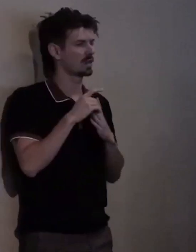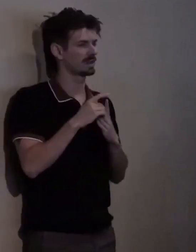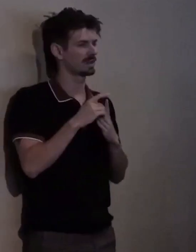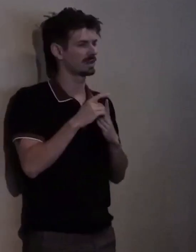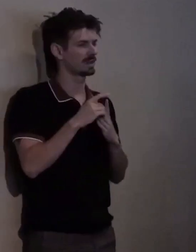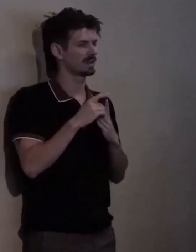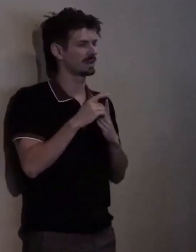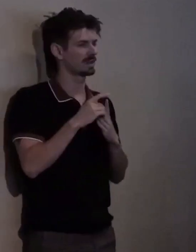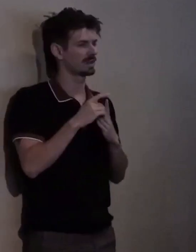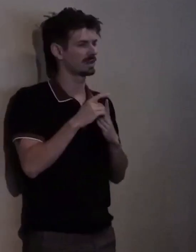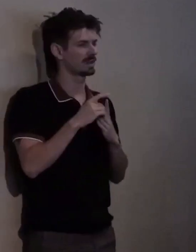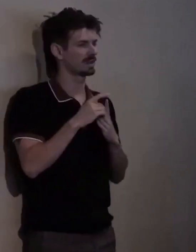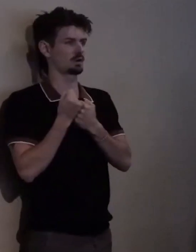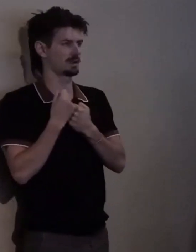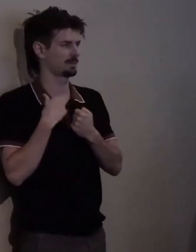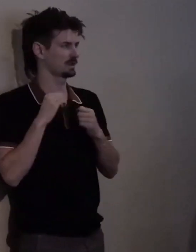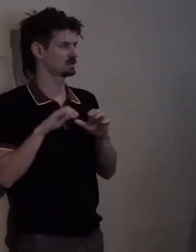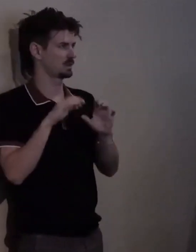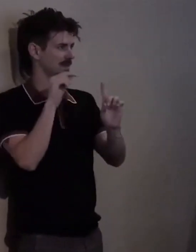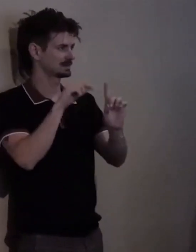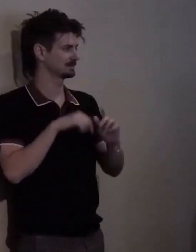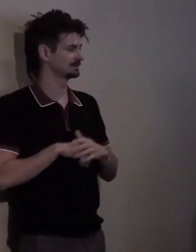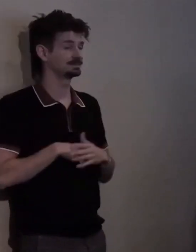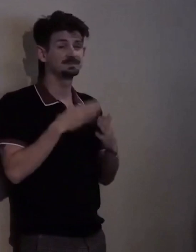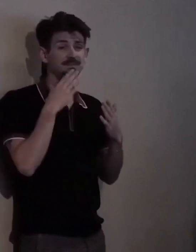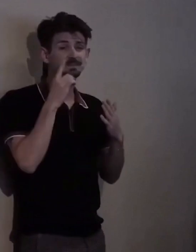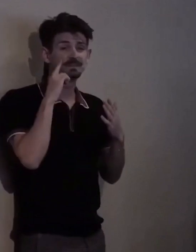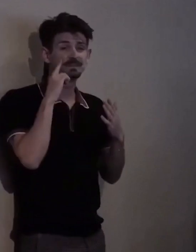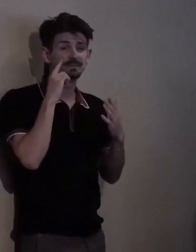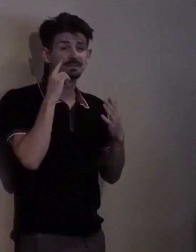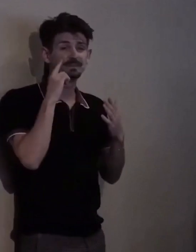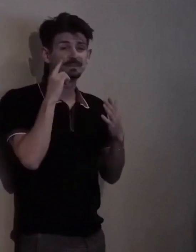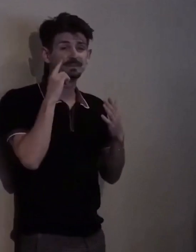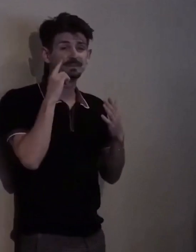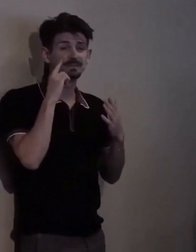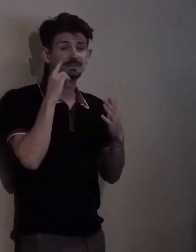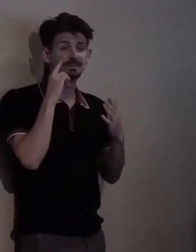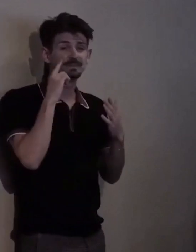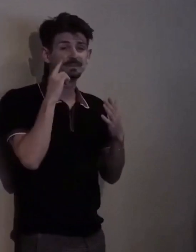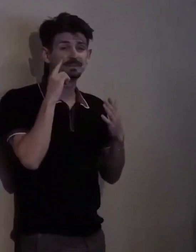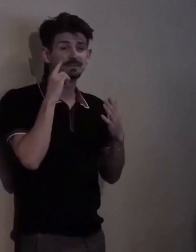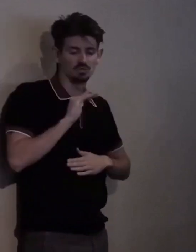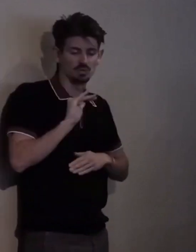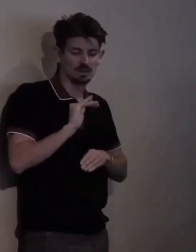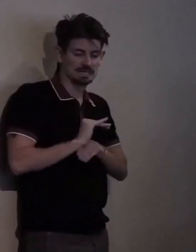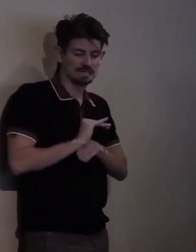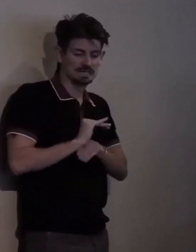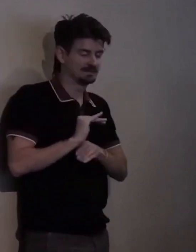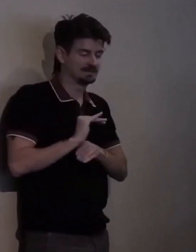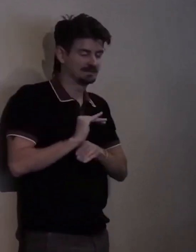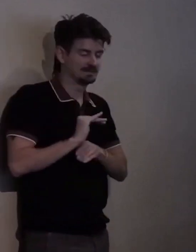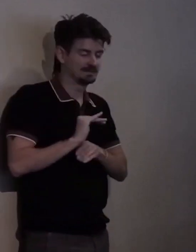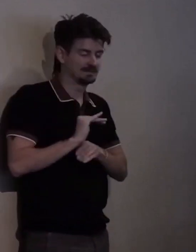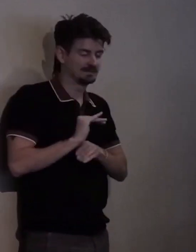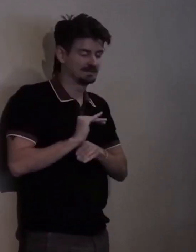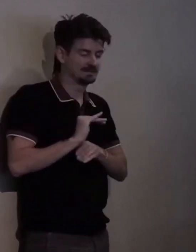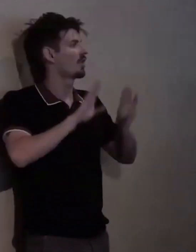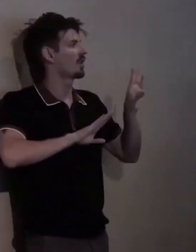And thank you all for everything, I hope you've enjoyed your night. [public clapping] [public clapping] Uhm... And again, the silent auction closes in 3 minutes.